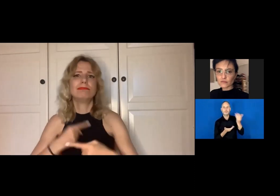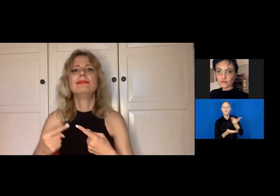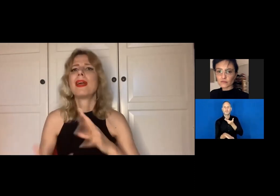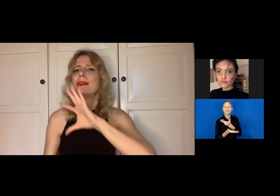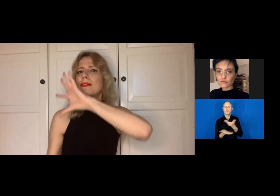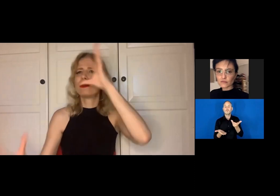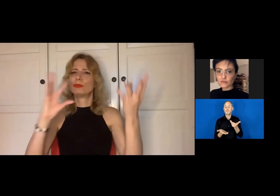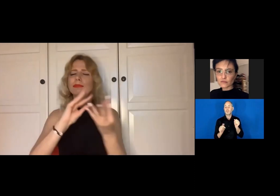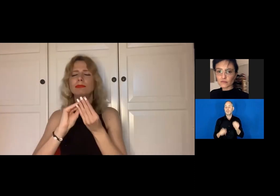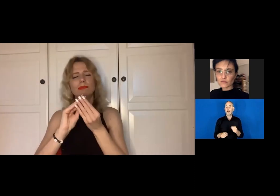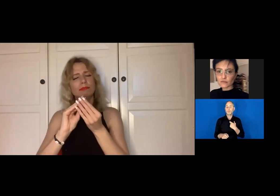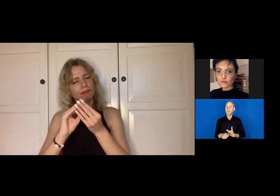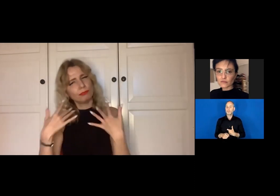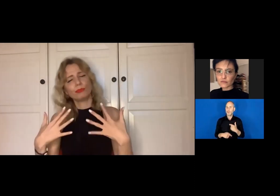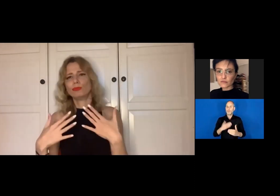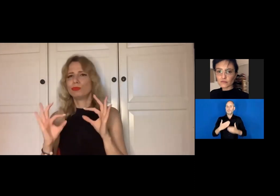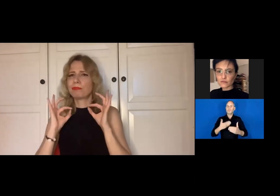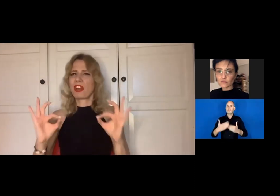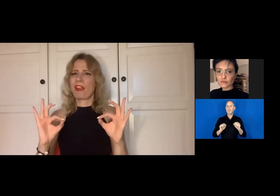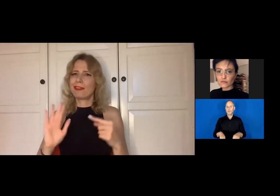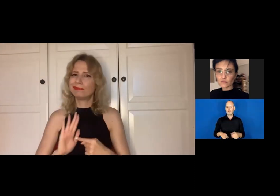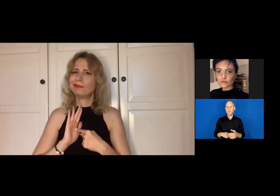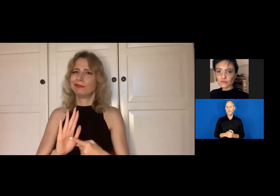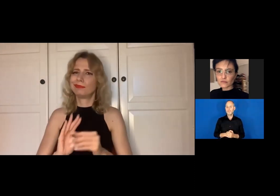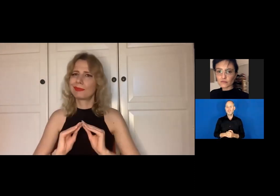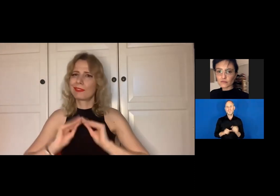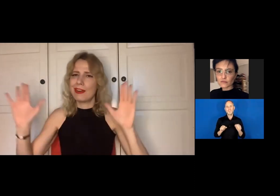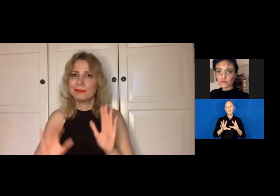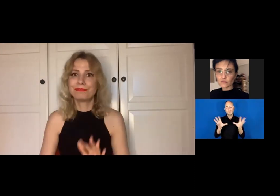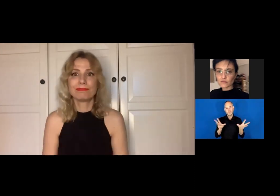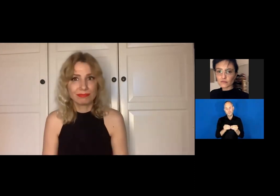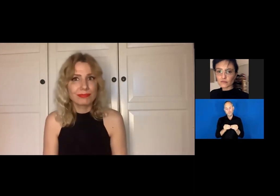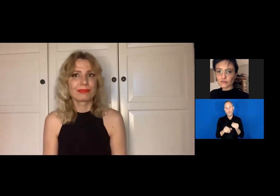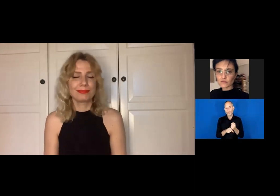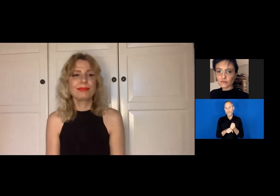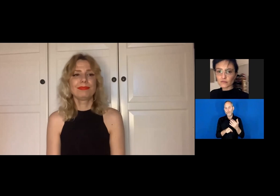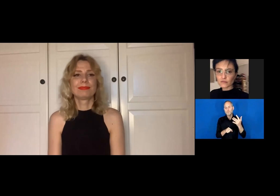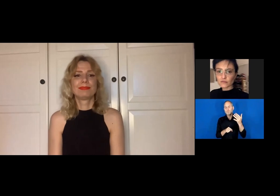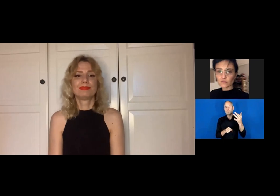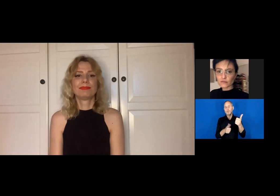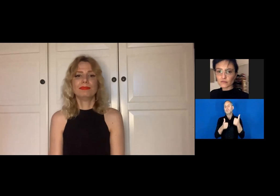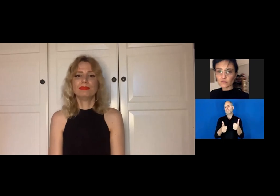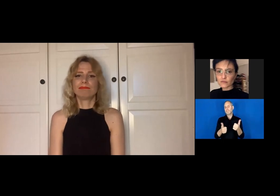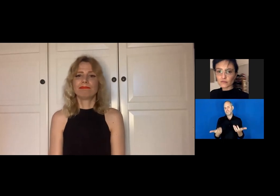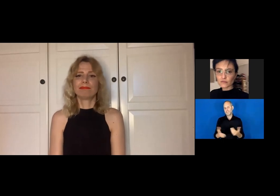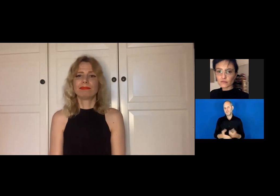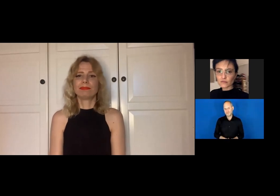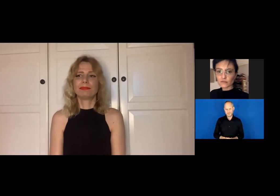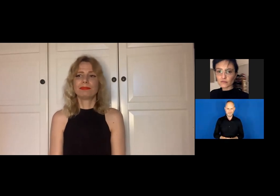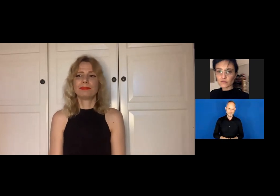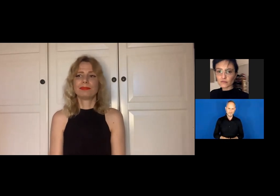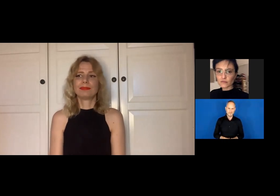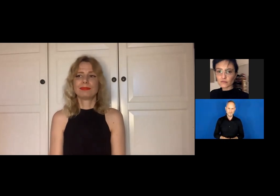Ask for a conversation and this is how your performance can be a great success.